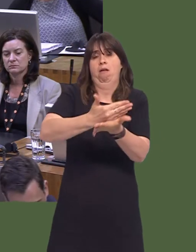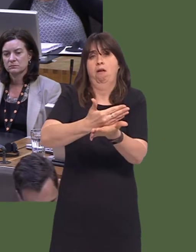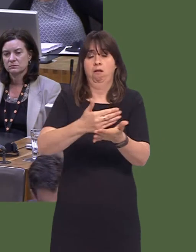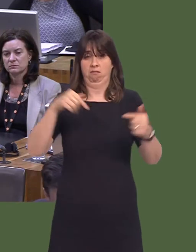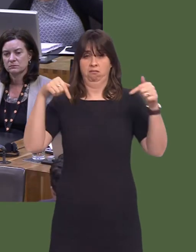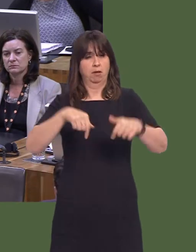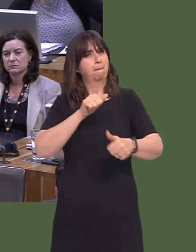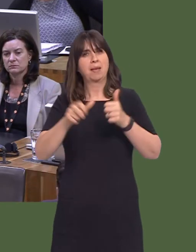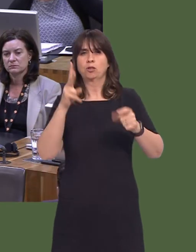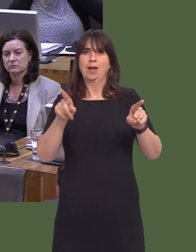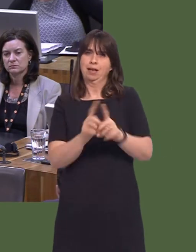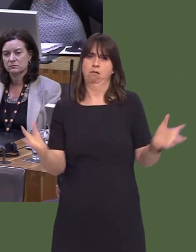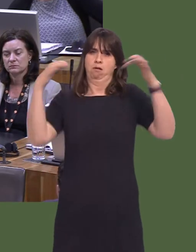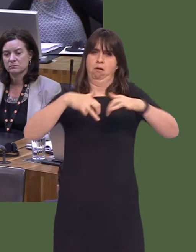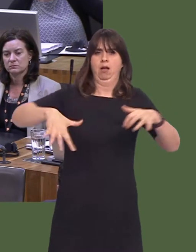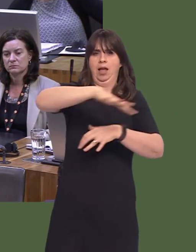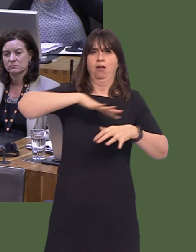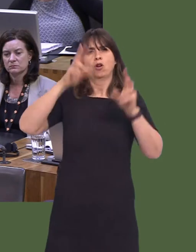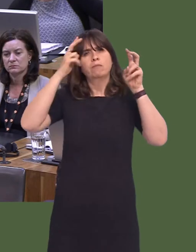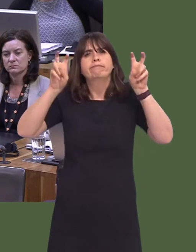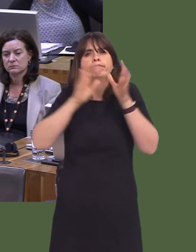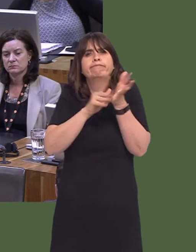effective way of ensuring that people will actually use the system in the first place.